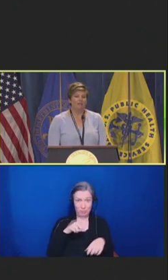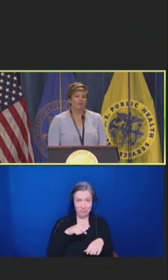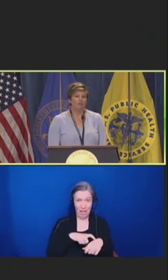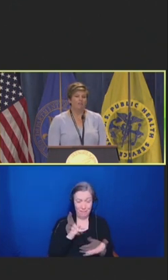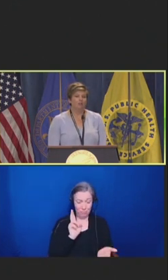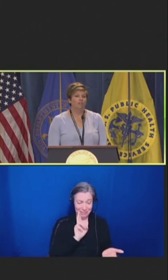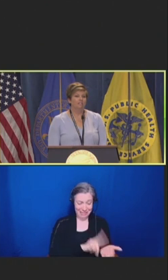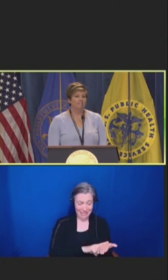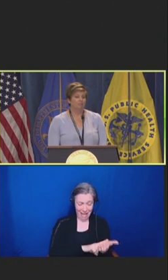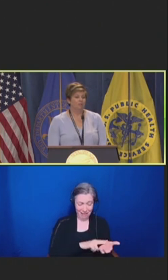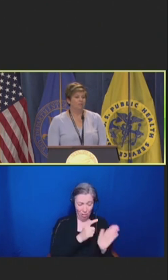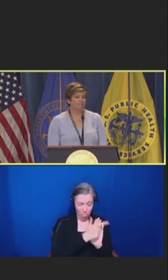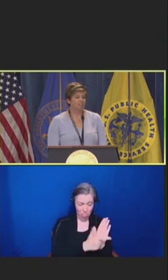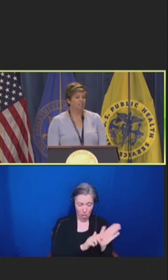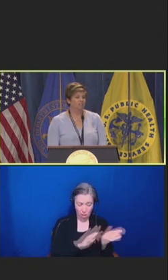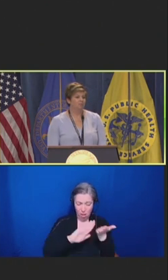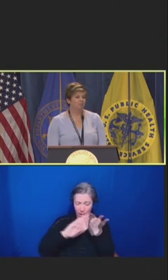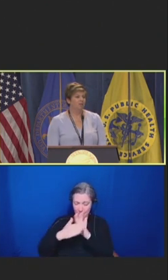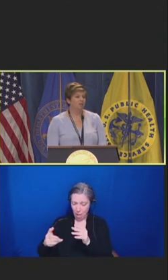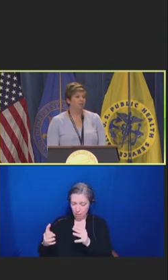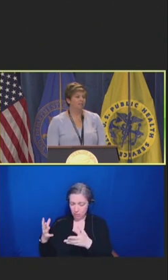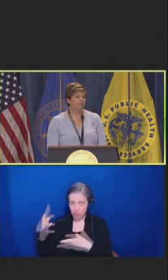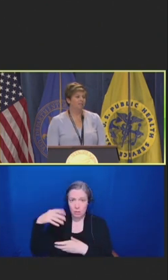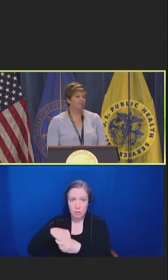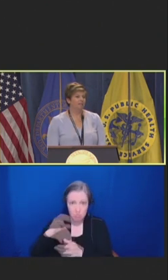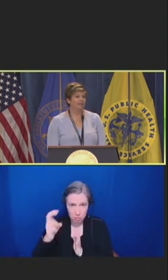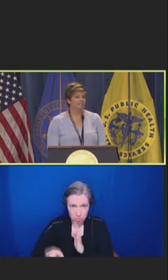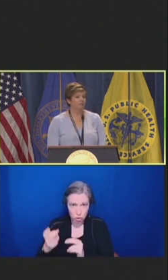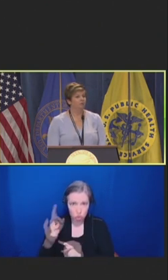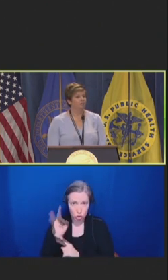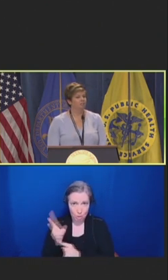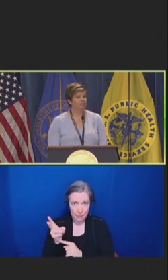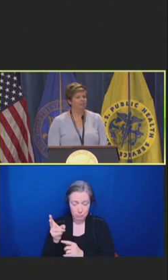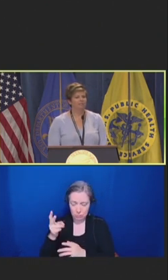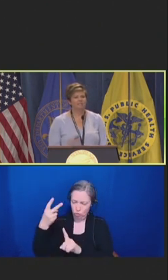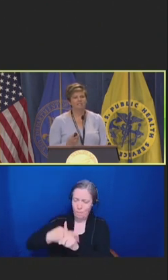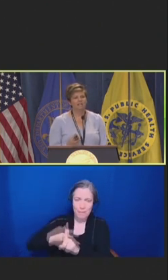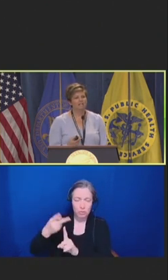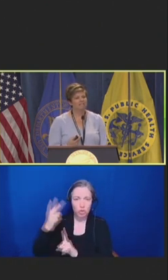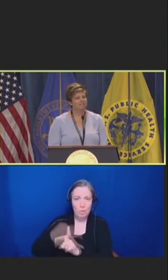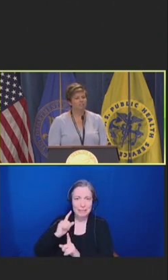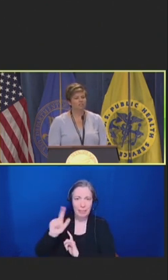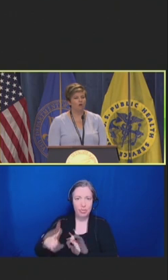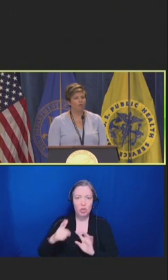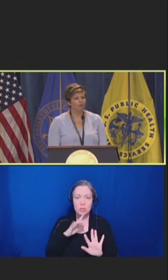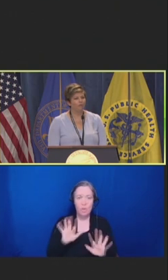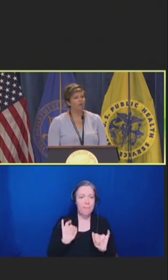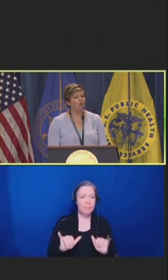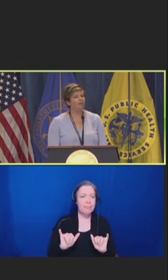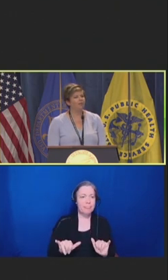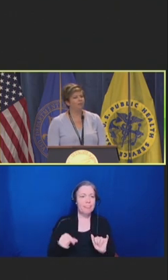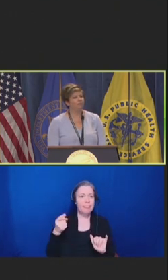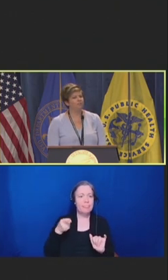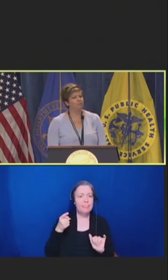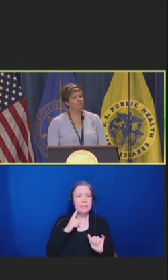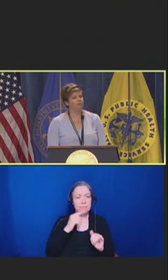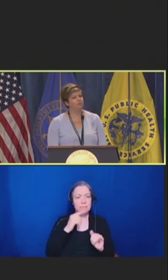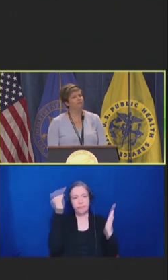And one of our earliest implementations was on the vaccine provision. This kind of lays out just an overview of all the health provisions that were in the